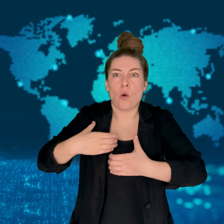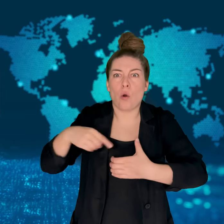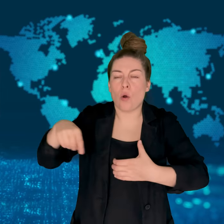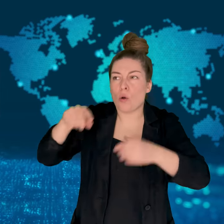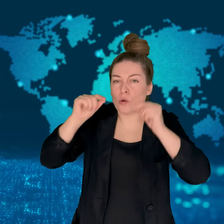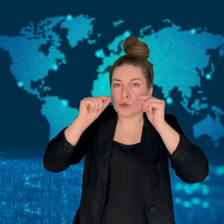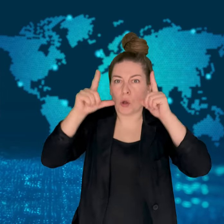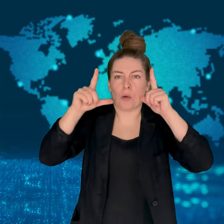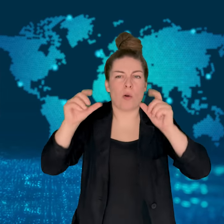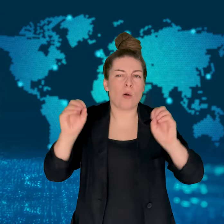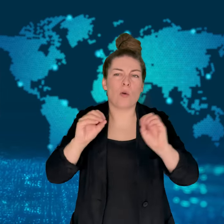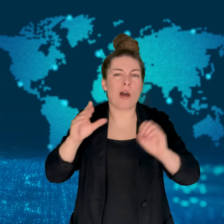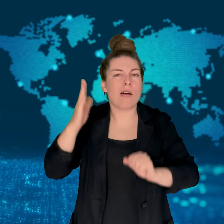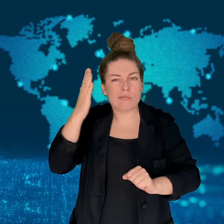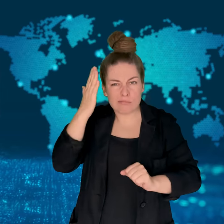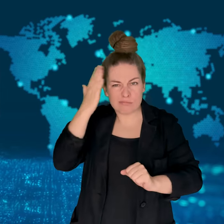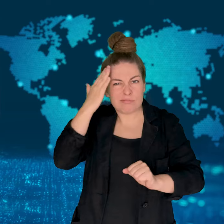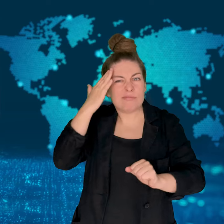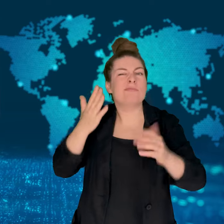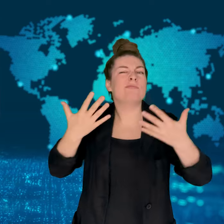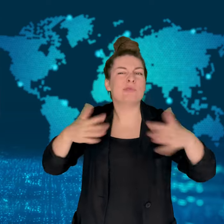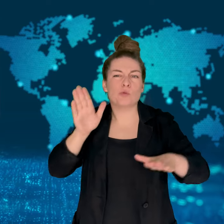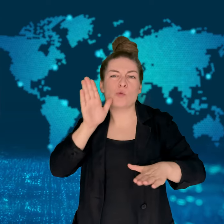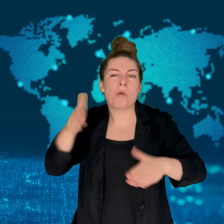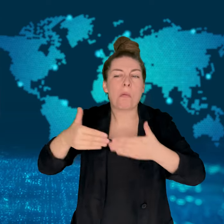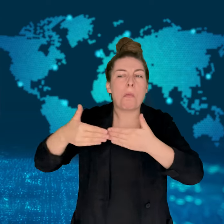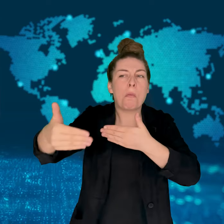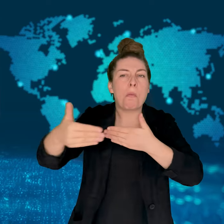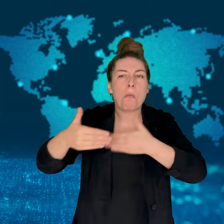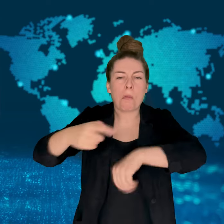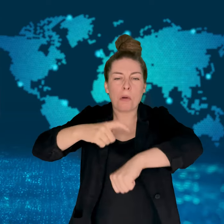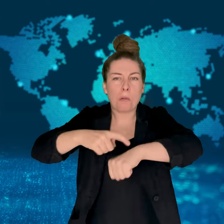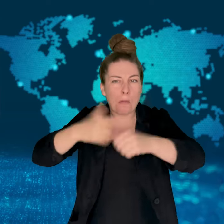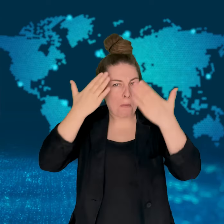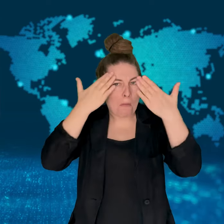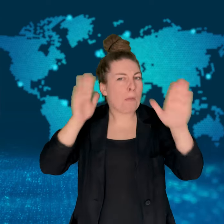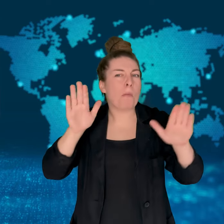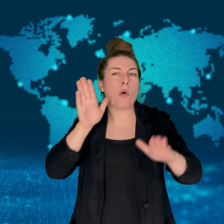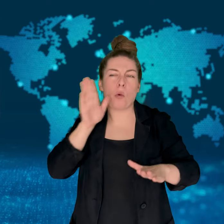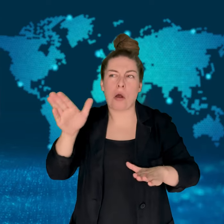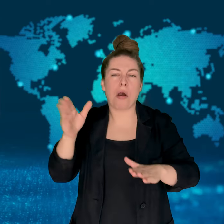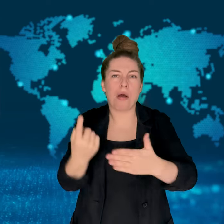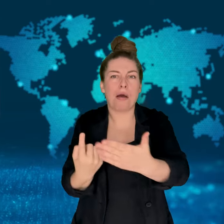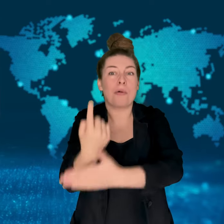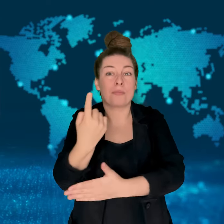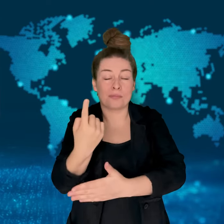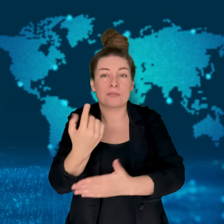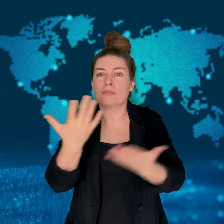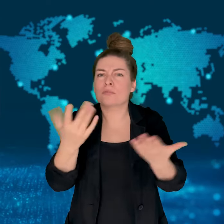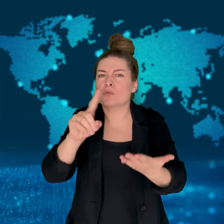Some sort of attack has been expected since Israel struck an Iranian complex